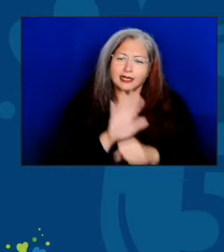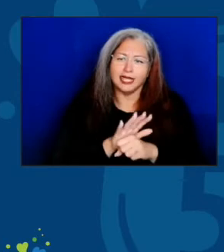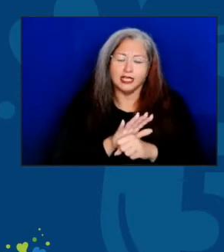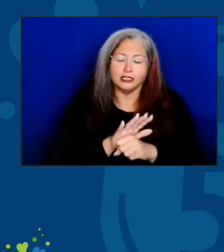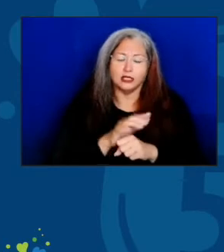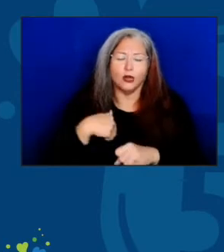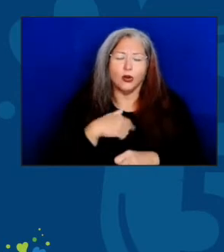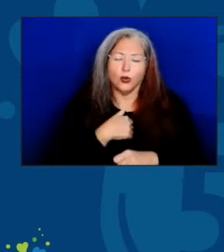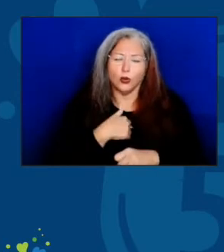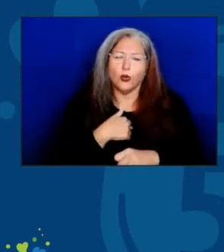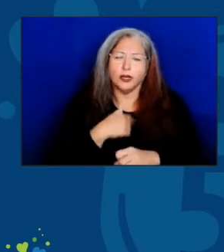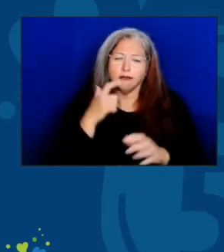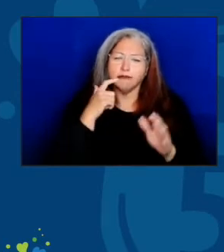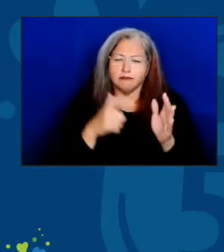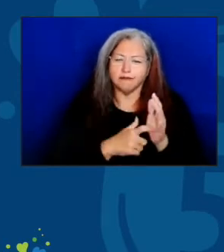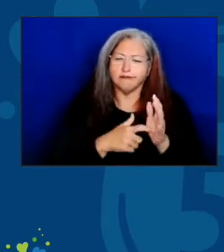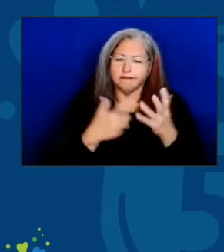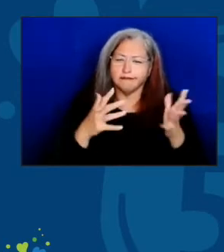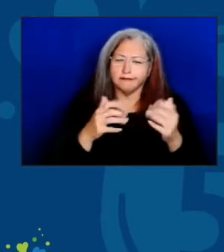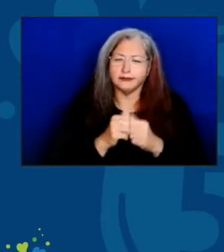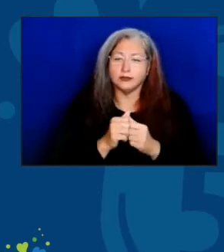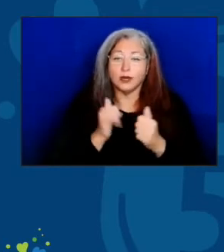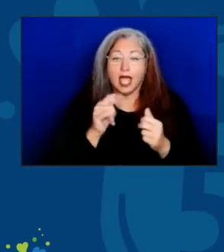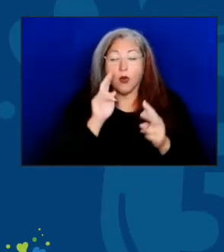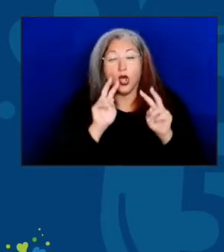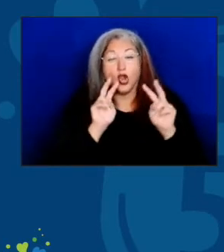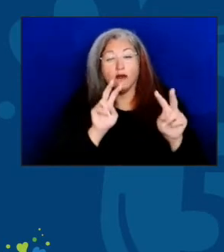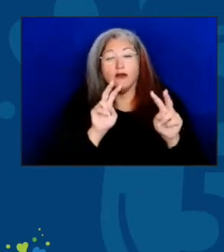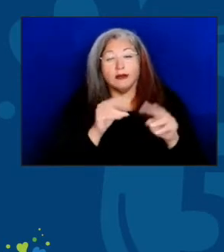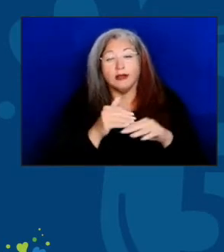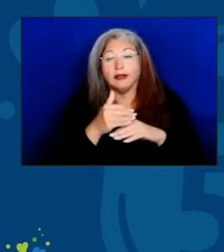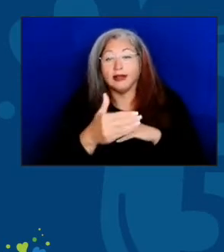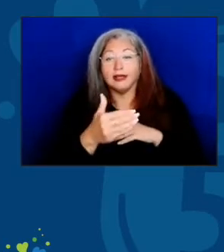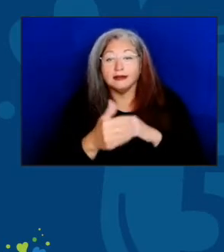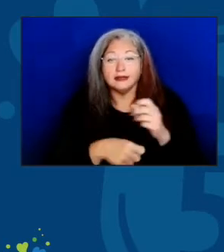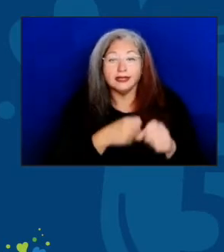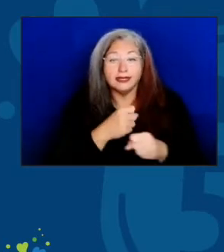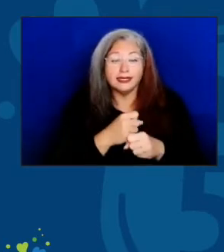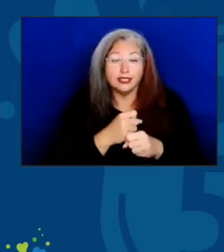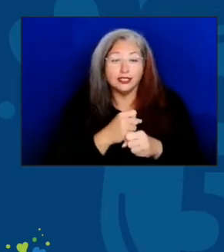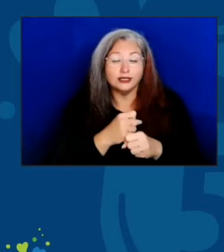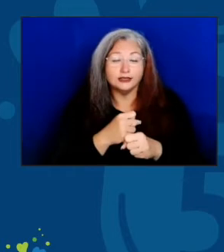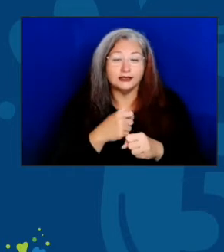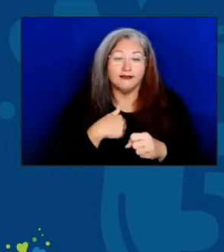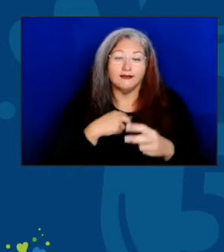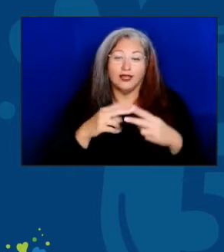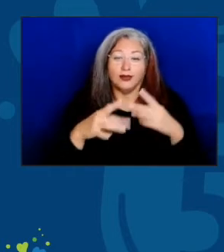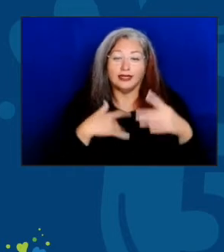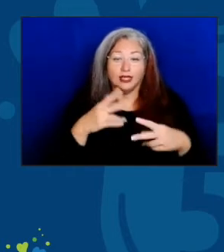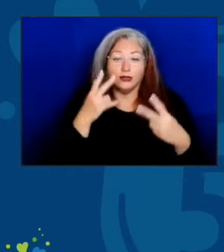And as we look forward to the next many years, I remain excited to see even more innovation,